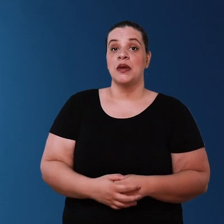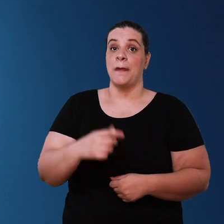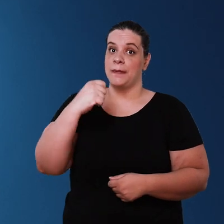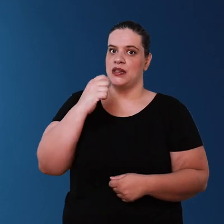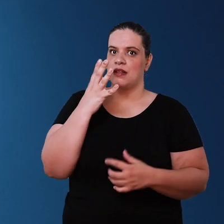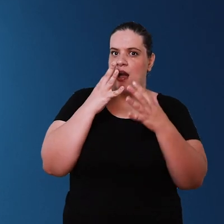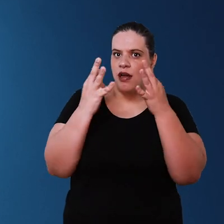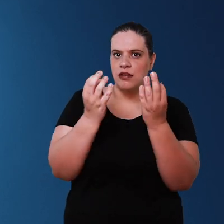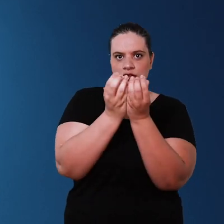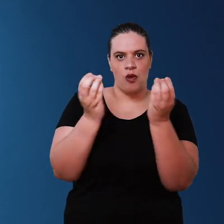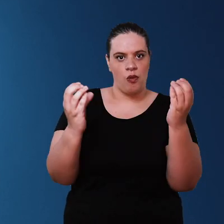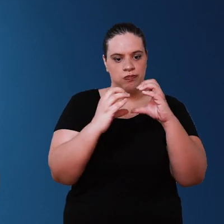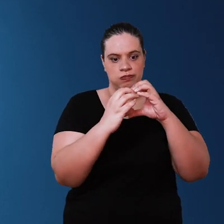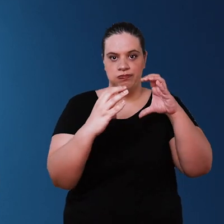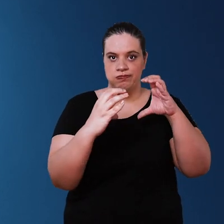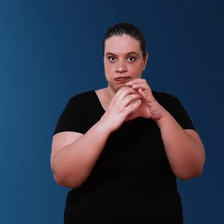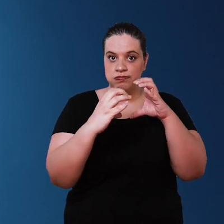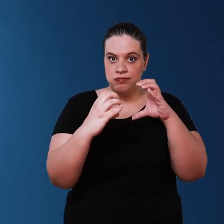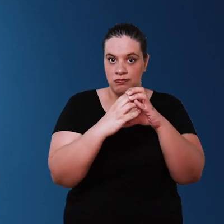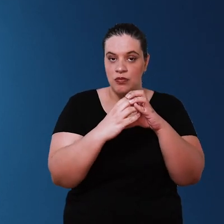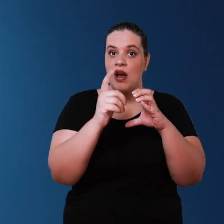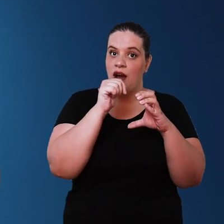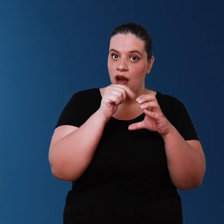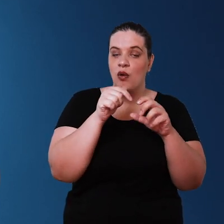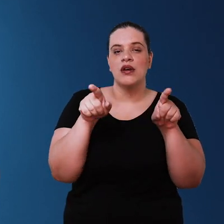diameter that the pipe has to have for a hydraulic aspect it is also important